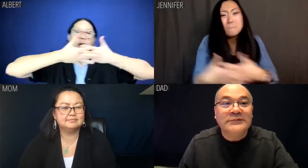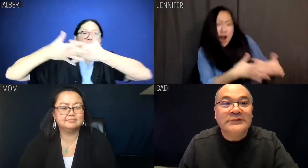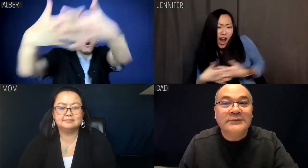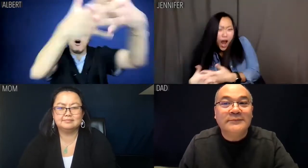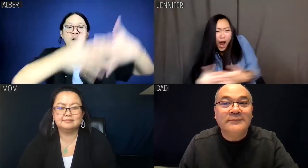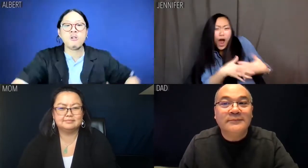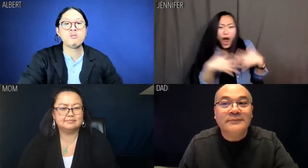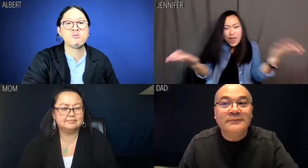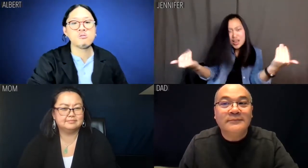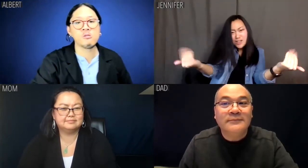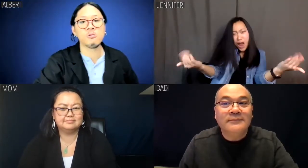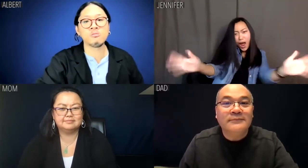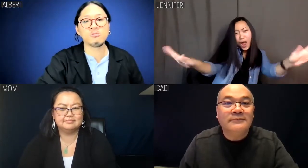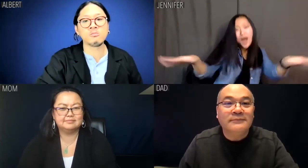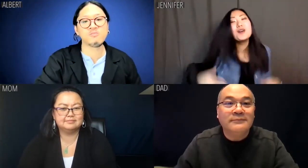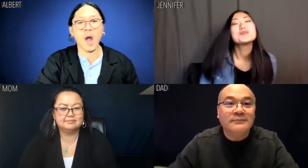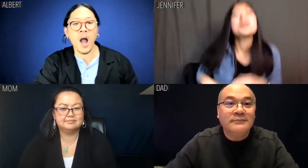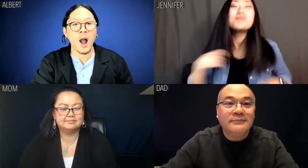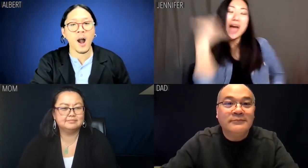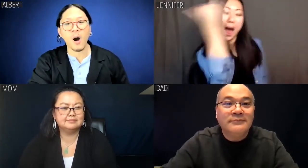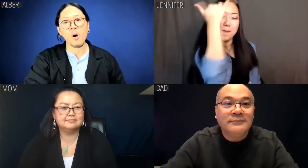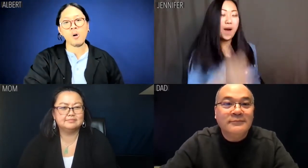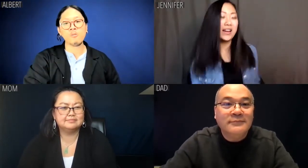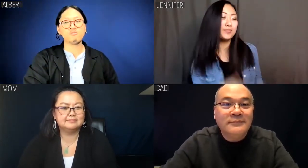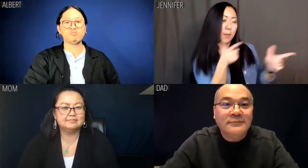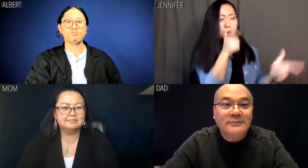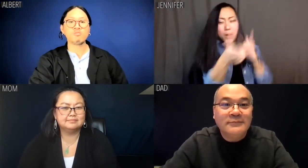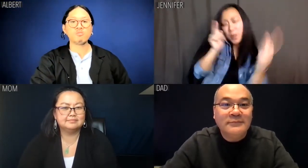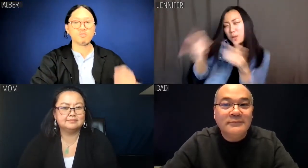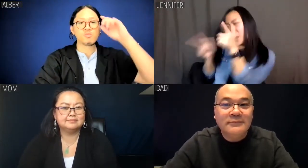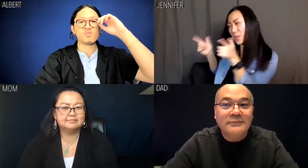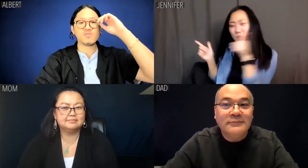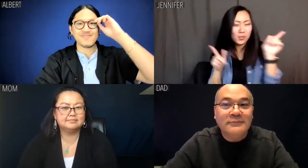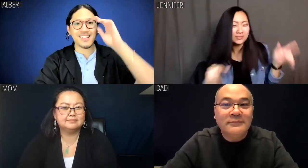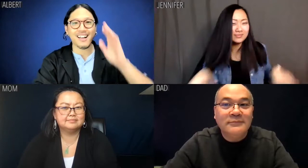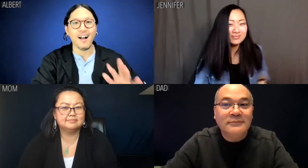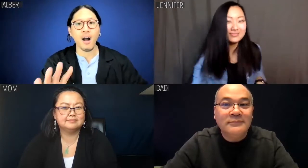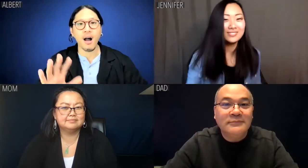Jennifer: Amurca! Get some! I'm a cowboy! Pew pew! Pew pew!